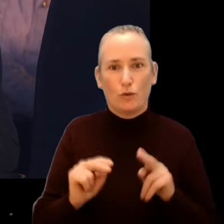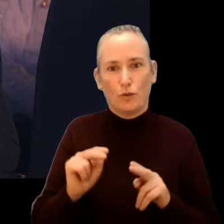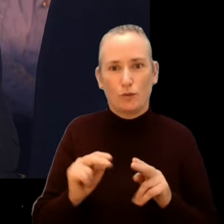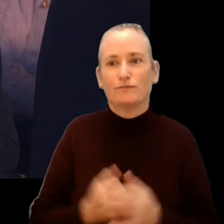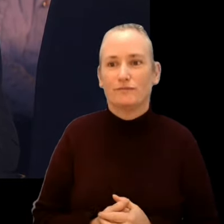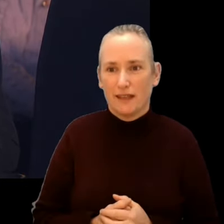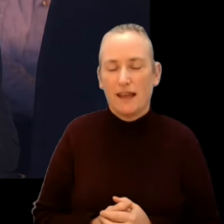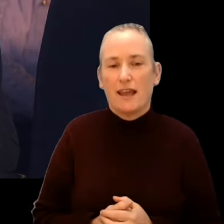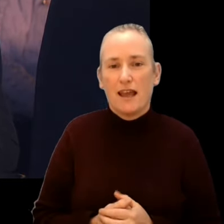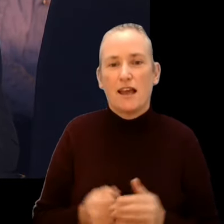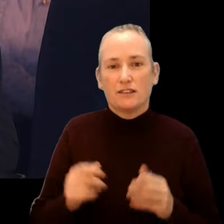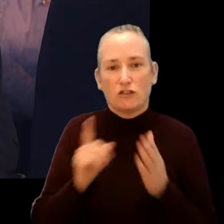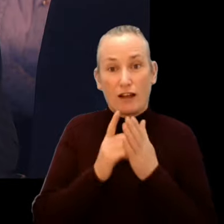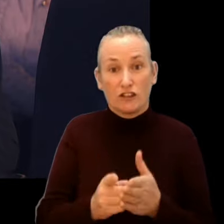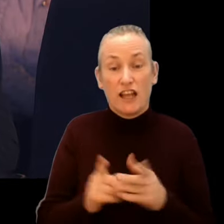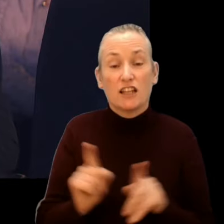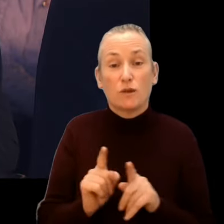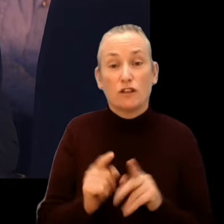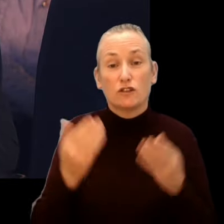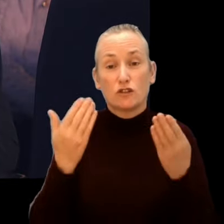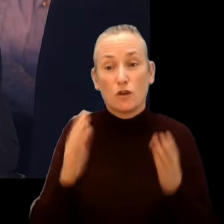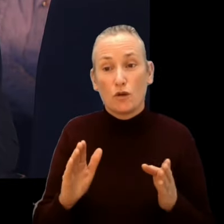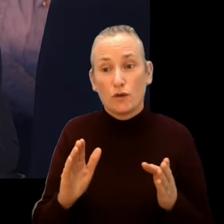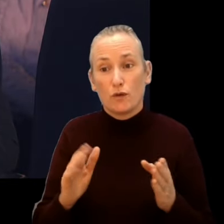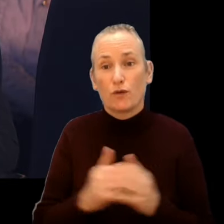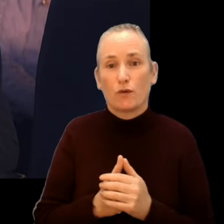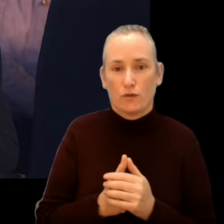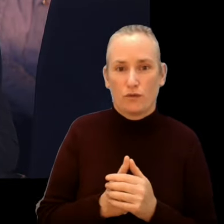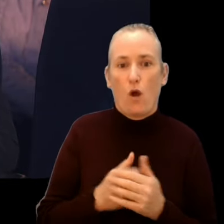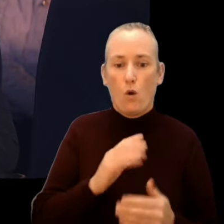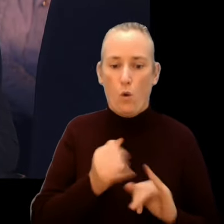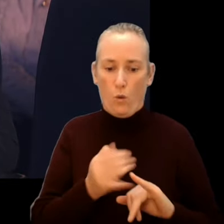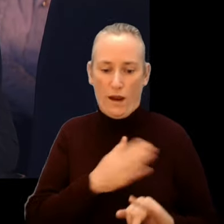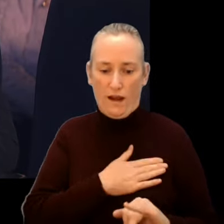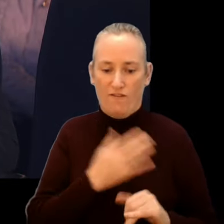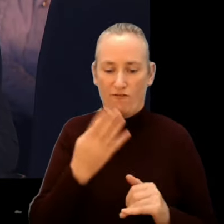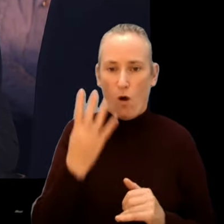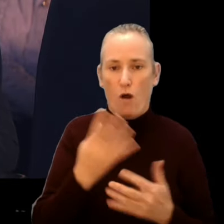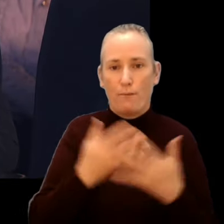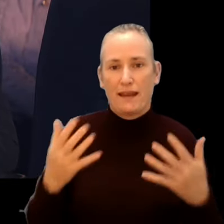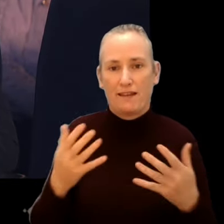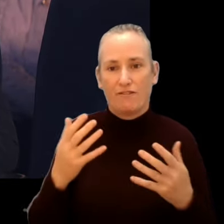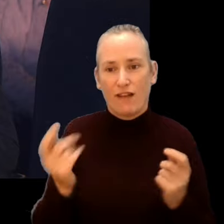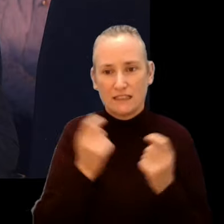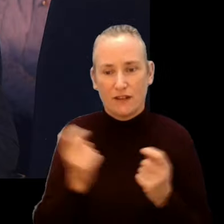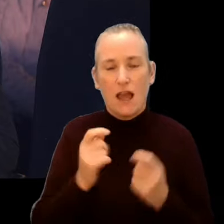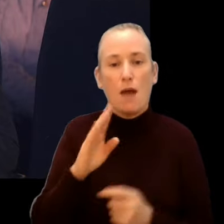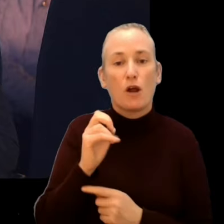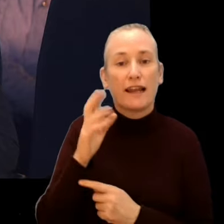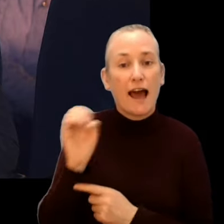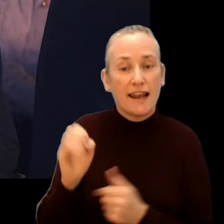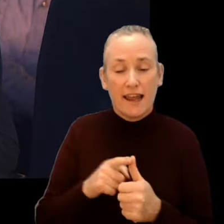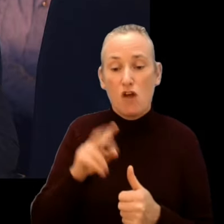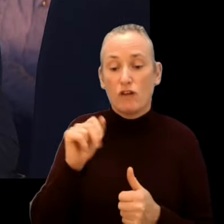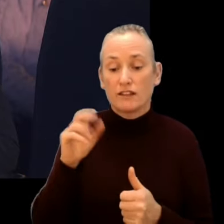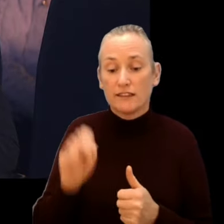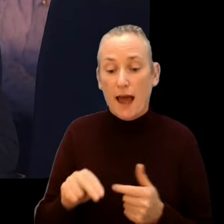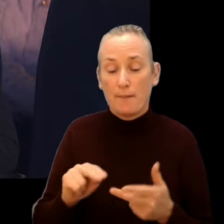We are also going to show you winners of four major festivals - Berlinale, Rotterdam, Cannes Film Festival and San Sebastian.